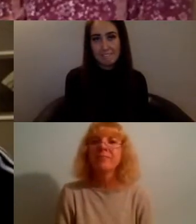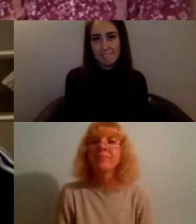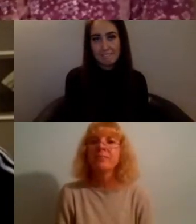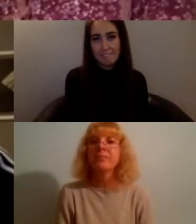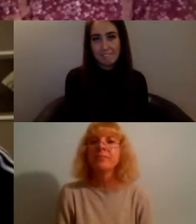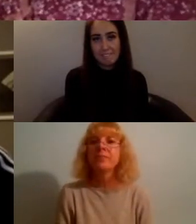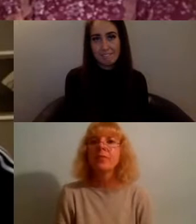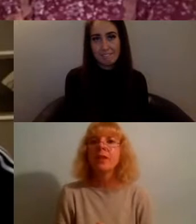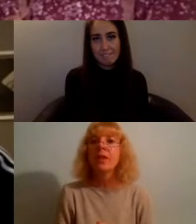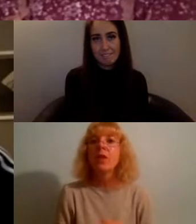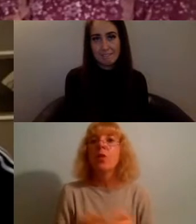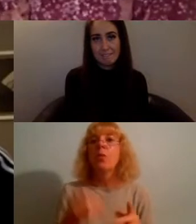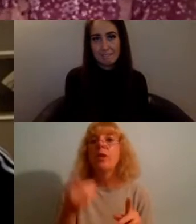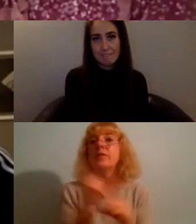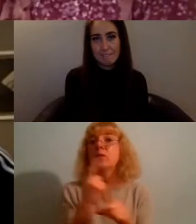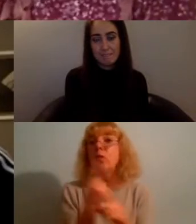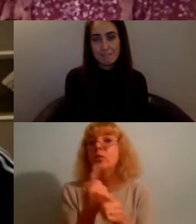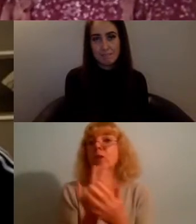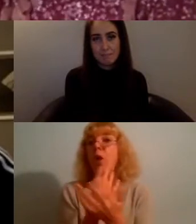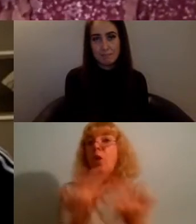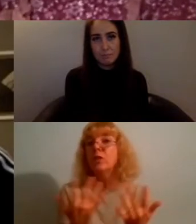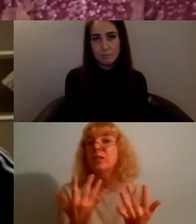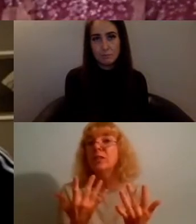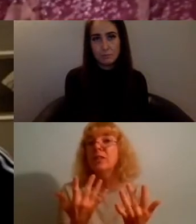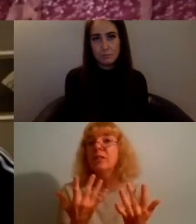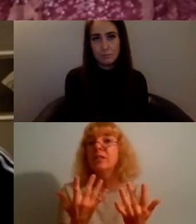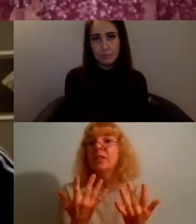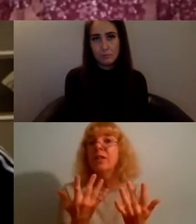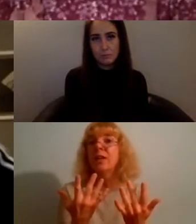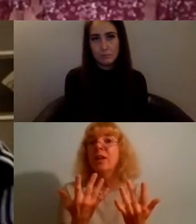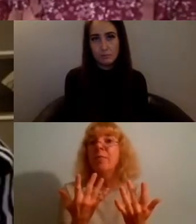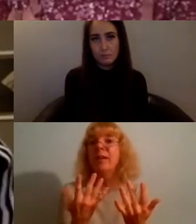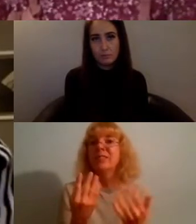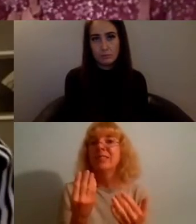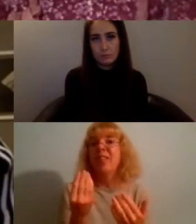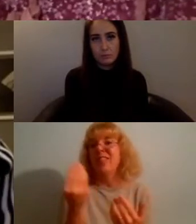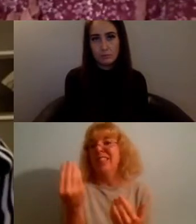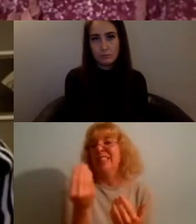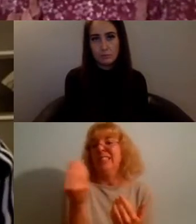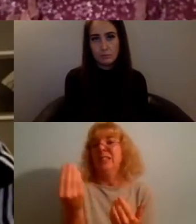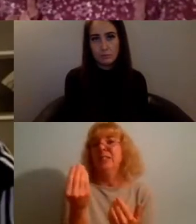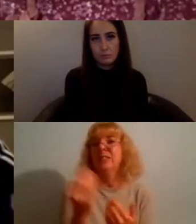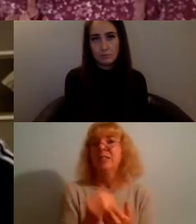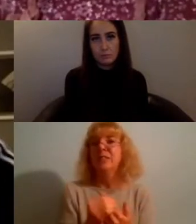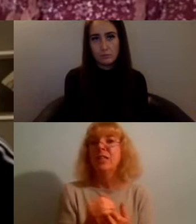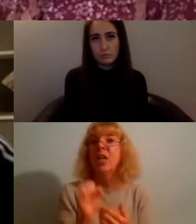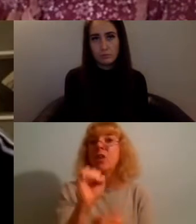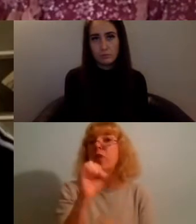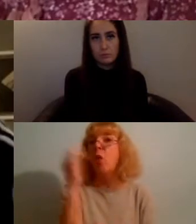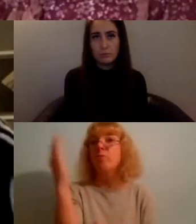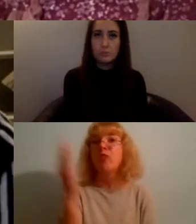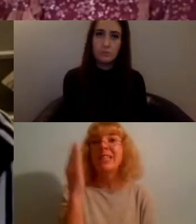quite at length as a group about this stuff and and your presentations have just given me like